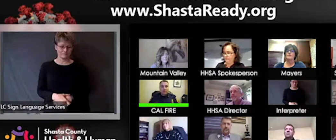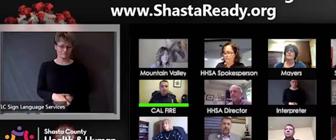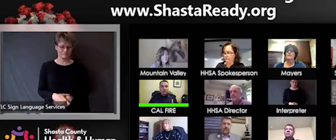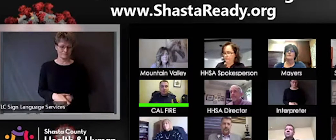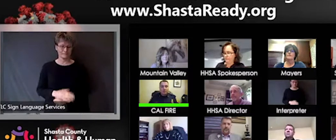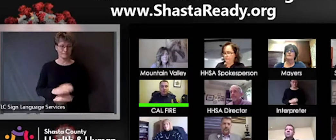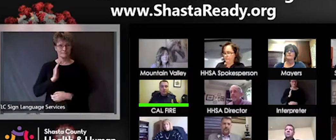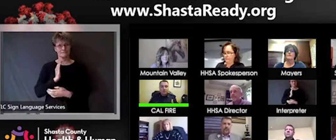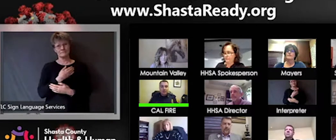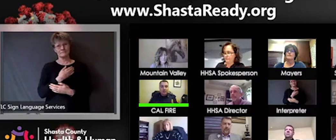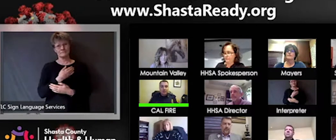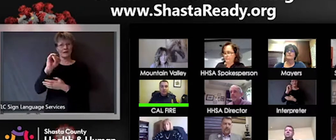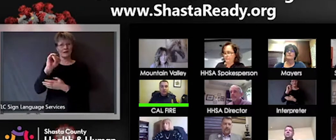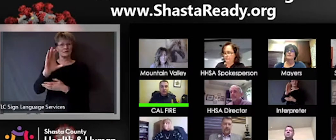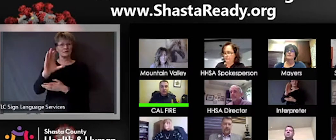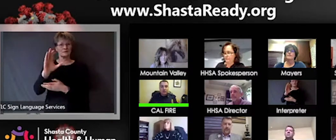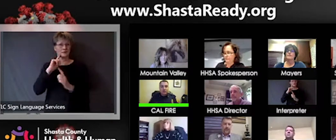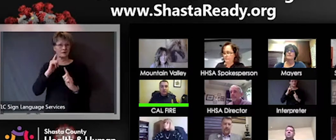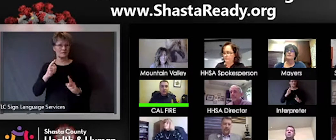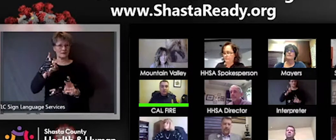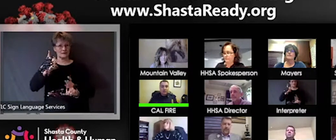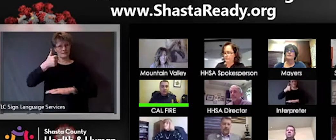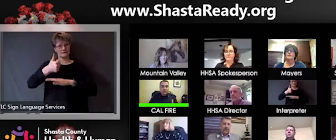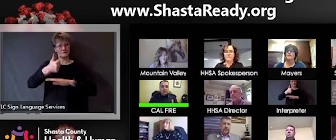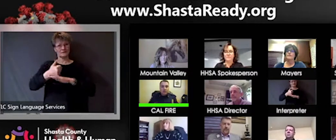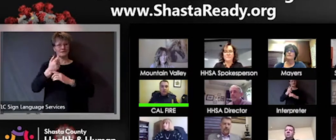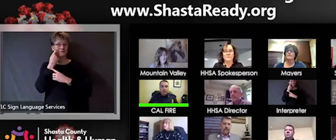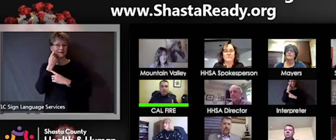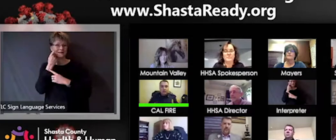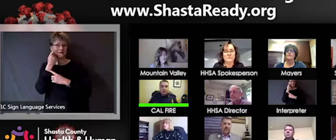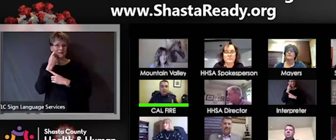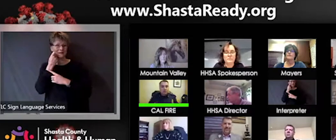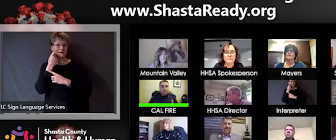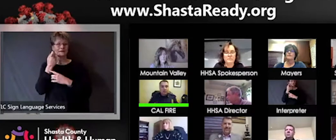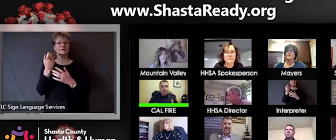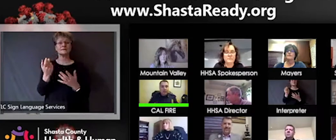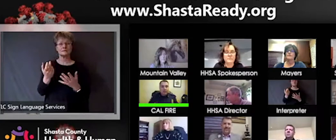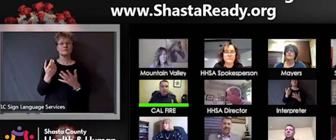that was put in place over the weekend has just been building.